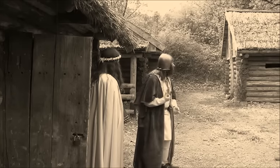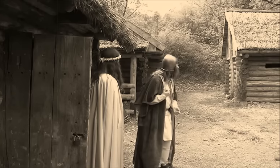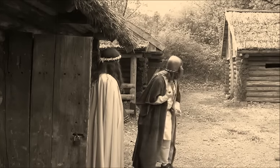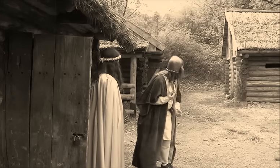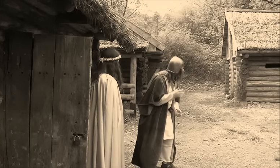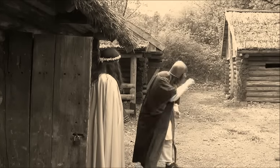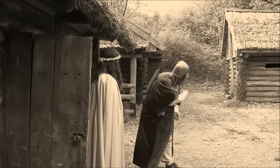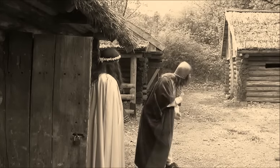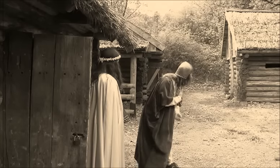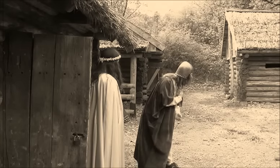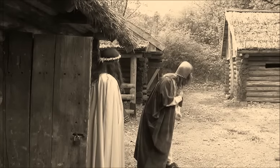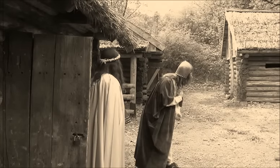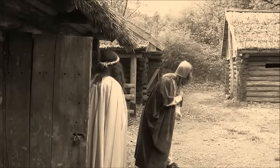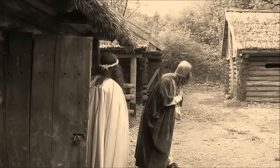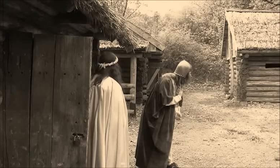What did I want?